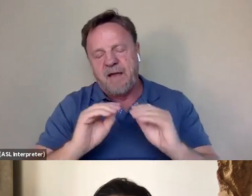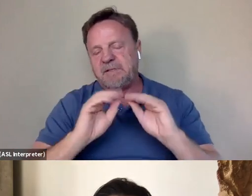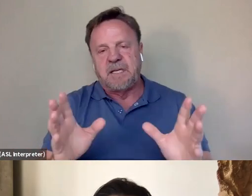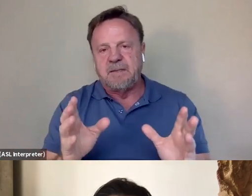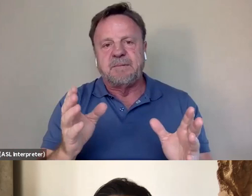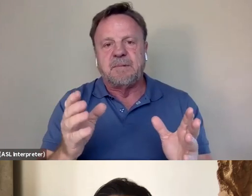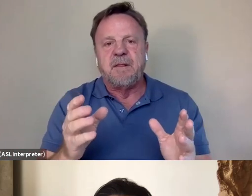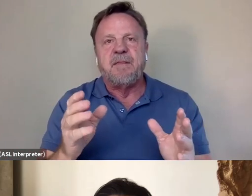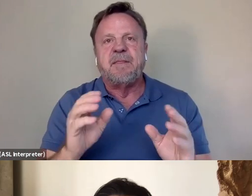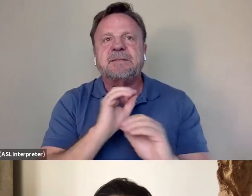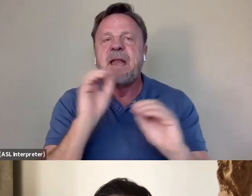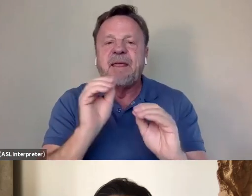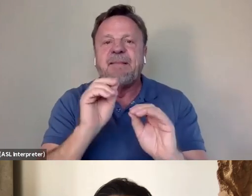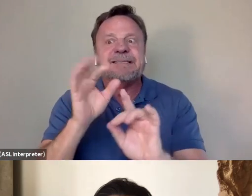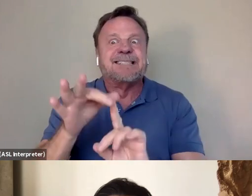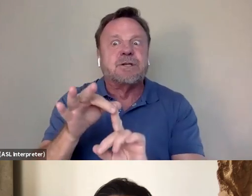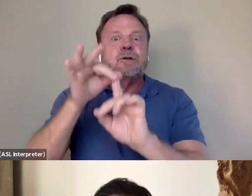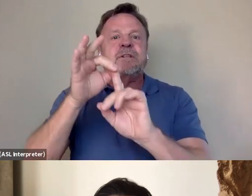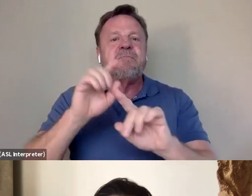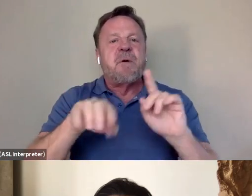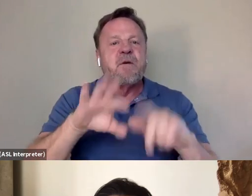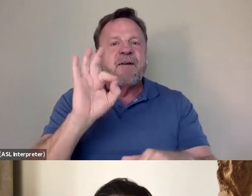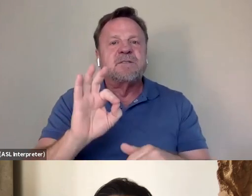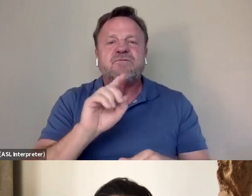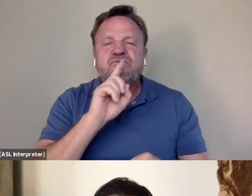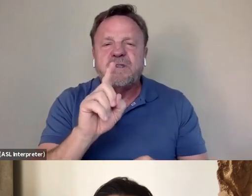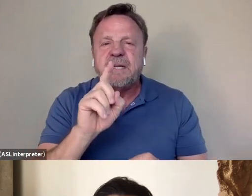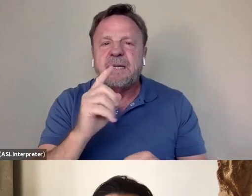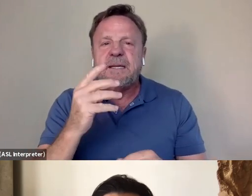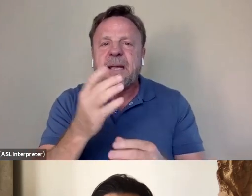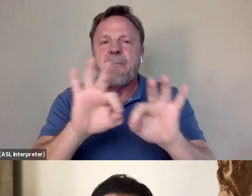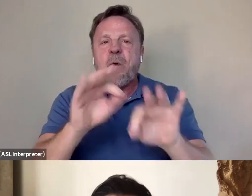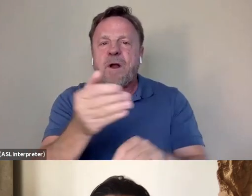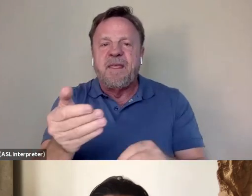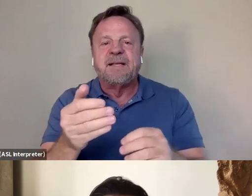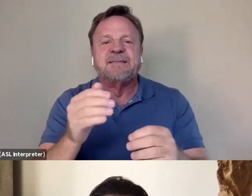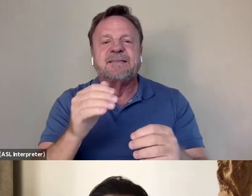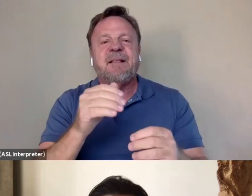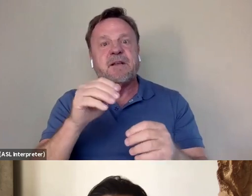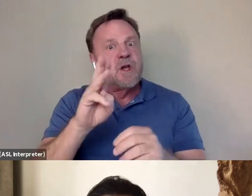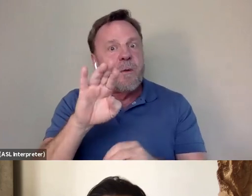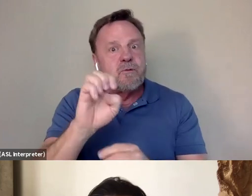you know, exclusive, I suppose, we did uncover some real gems that, you know was kind of sitting at a Bruce Lee museum in Hong Kong.